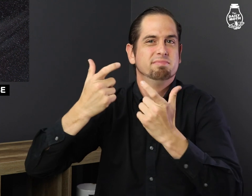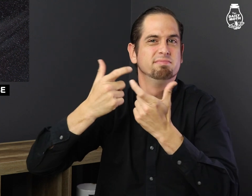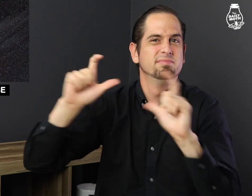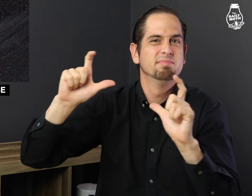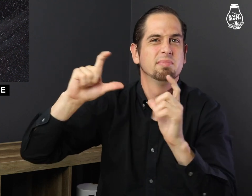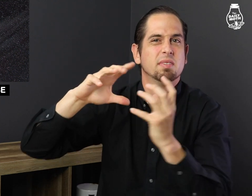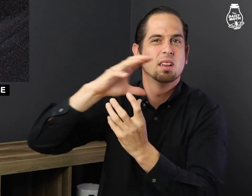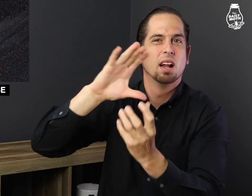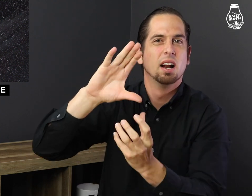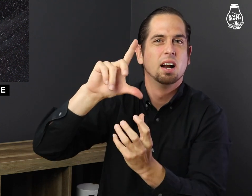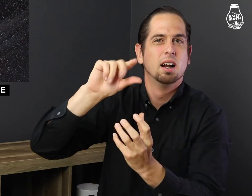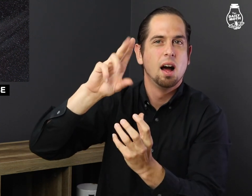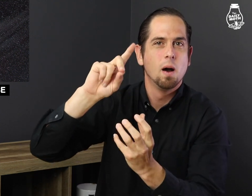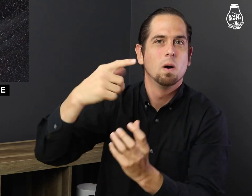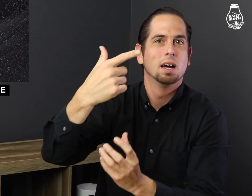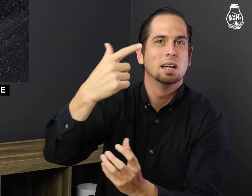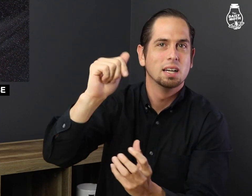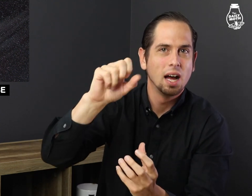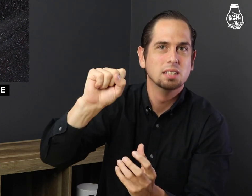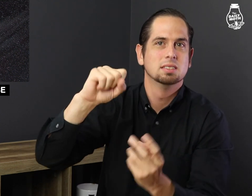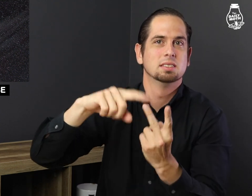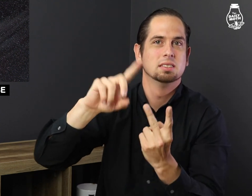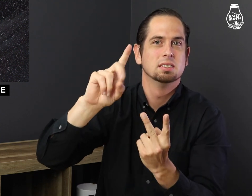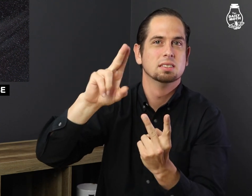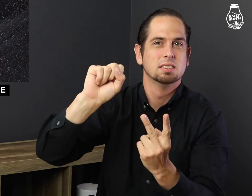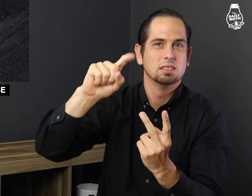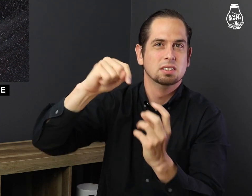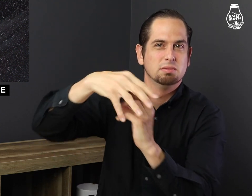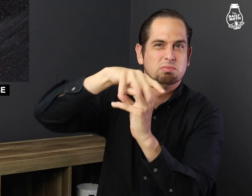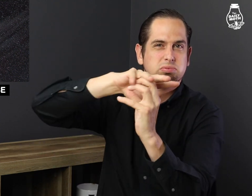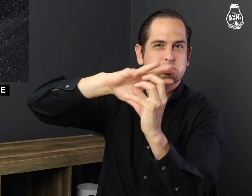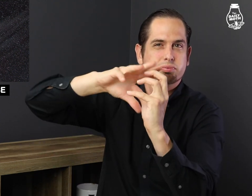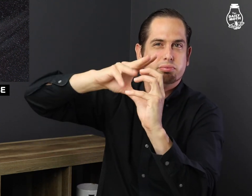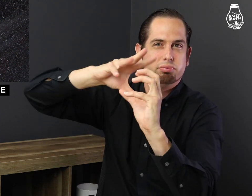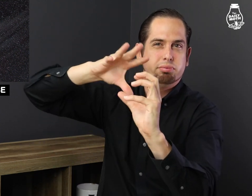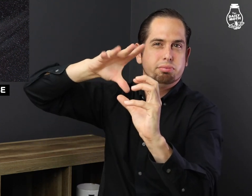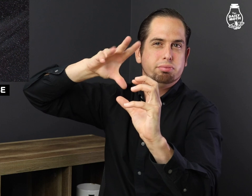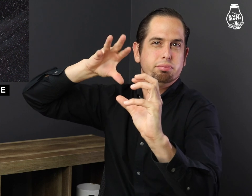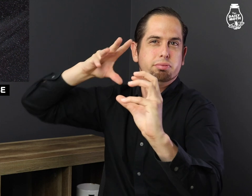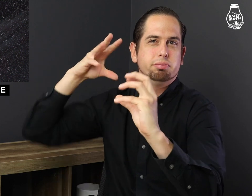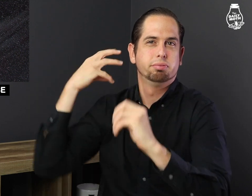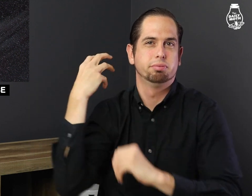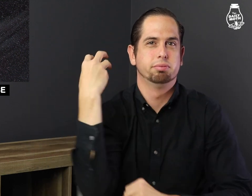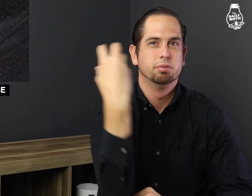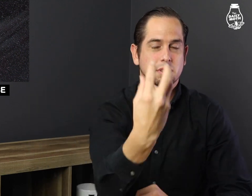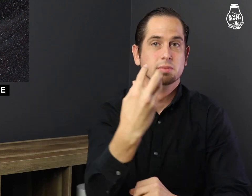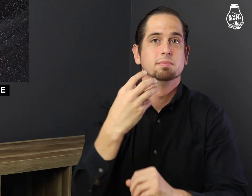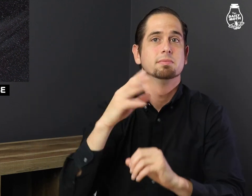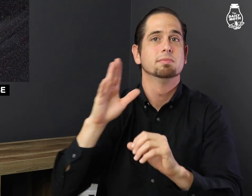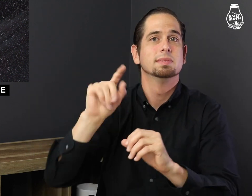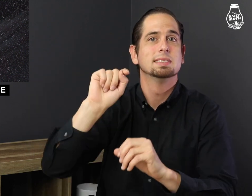but has a huge cloud of gas and dust around it